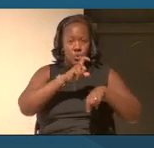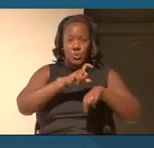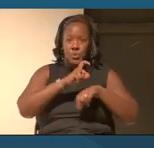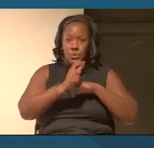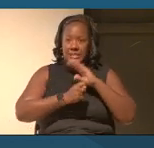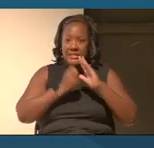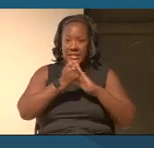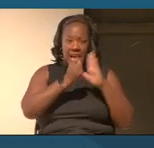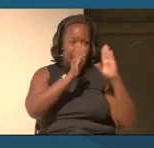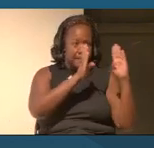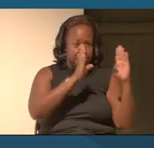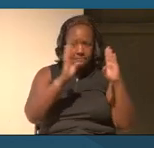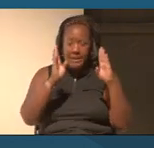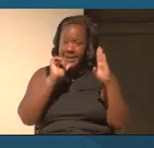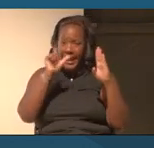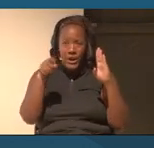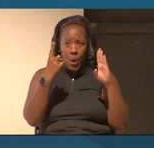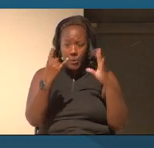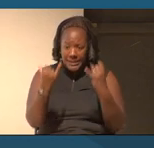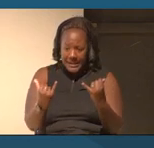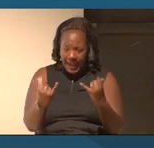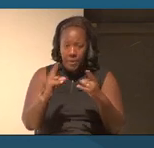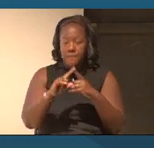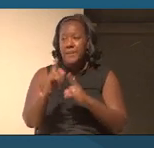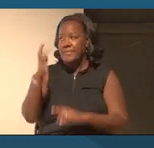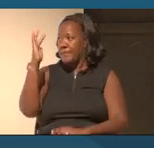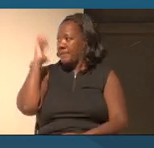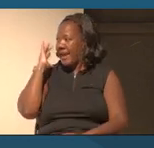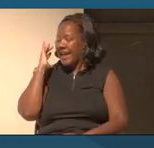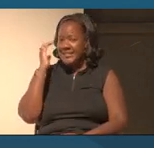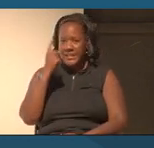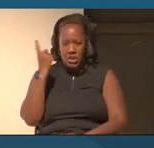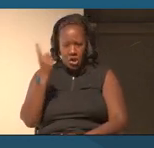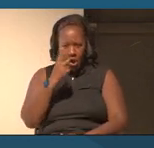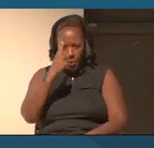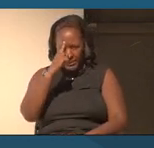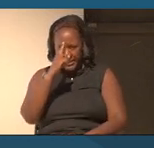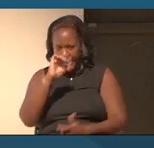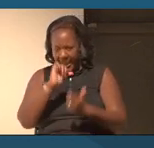but the past, and then always with an eye to the future, always with the eye, that there